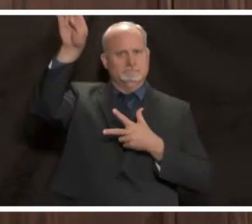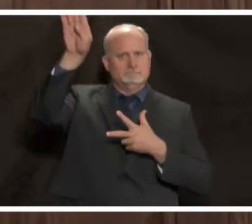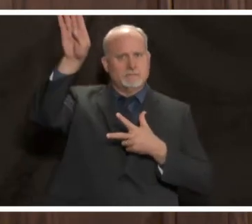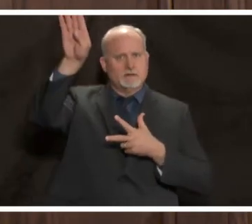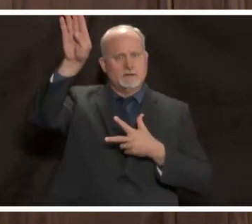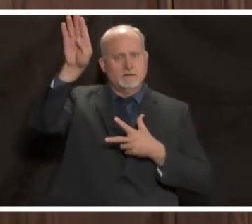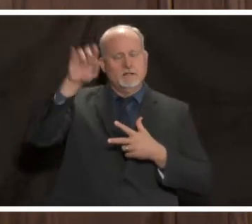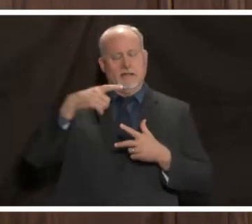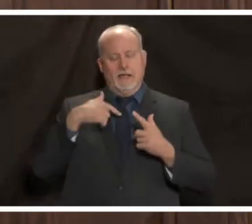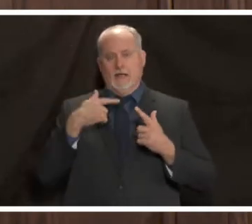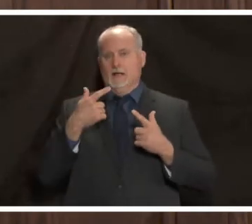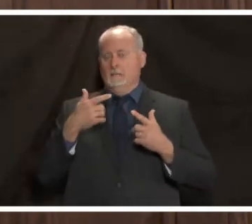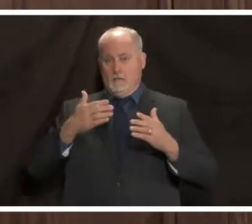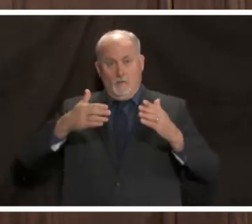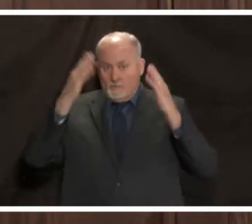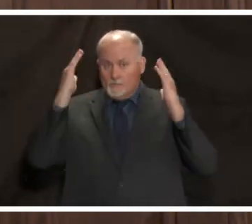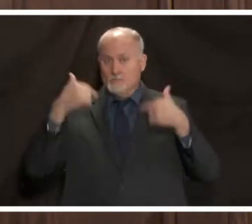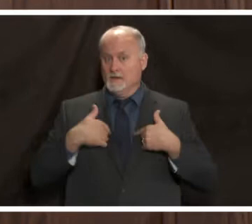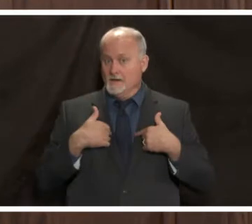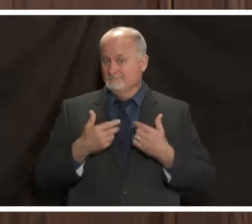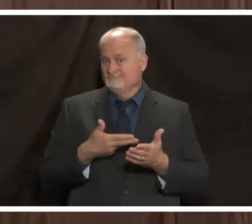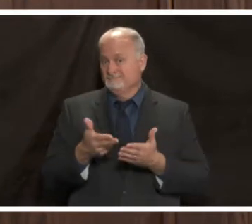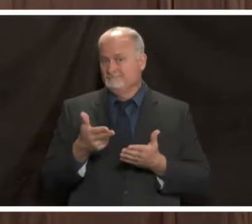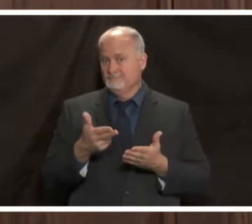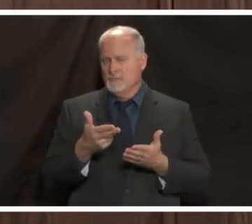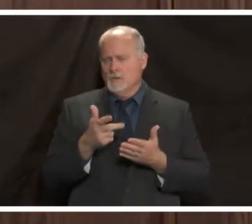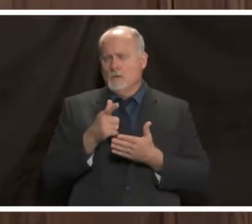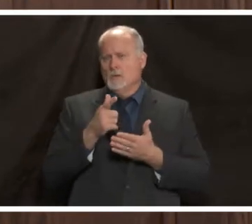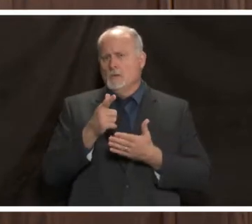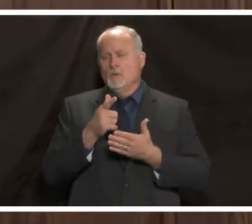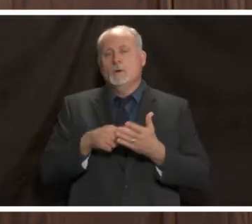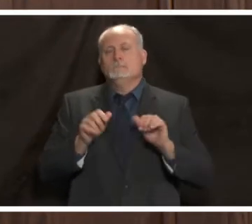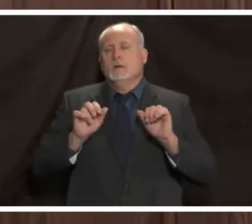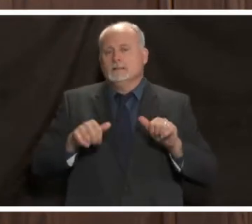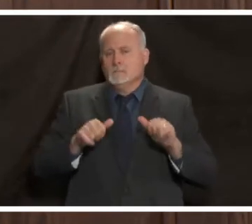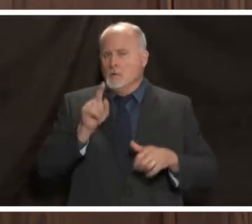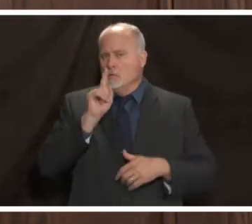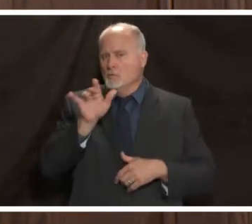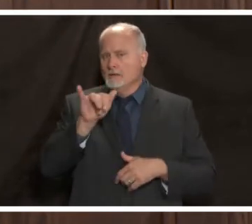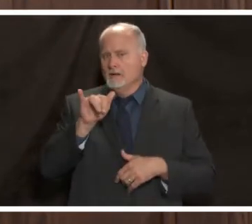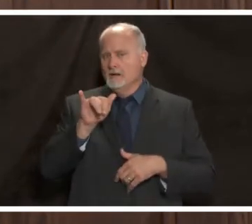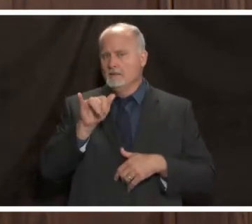bit overwhelmed to be honest with you at what that might look like so that's the bad news